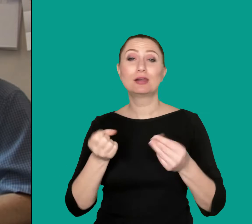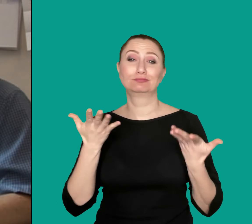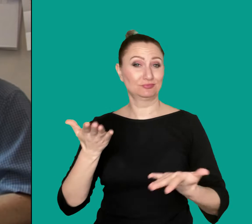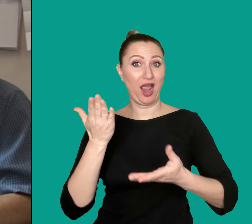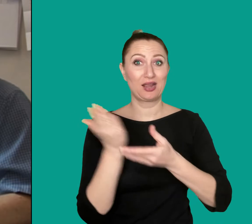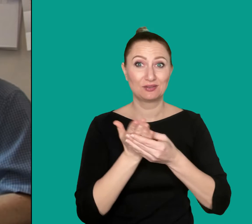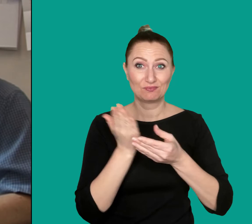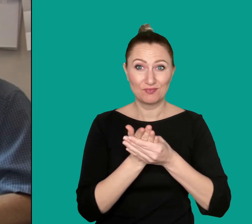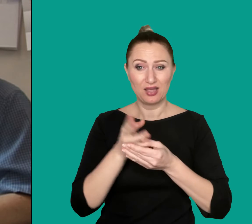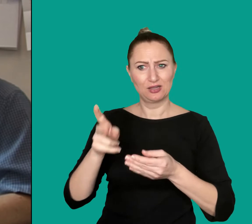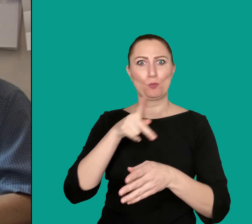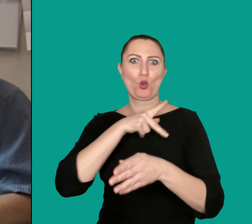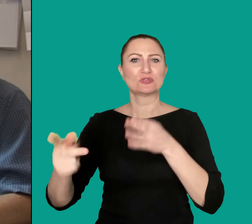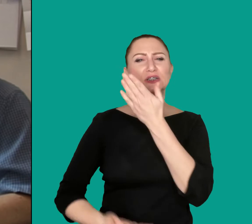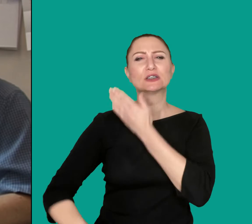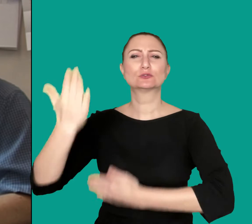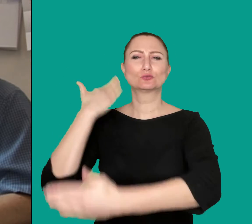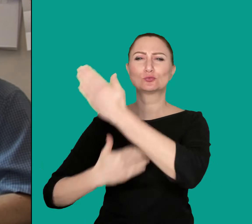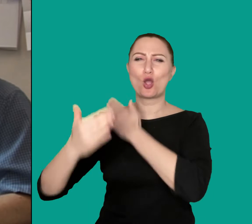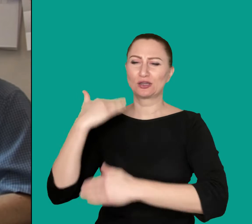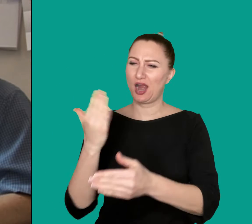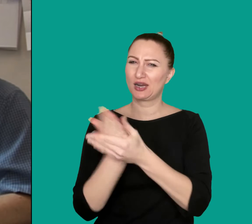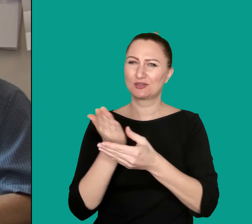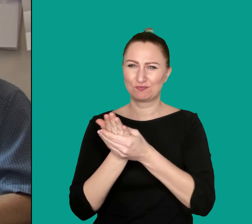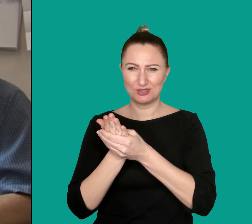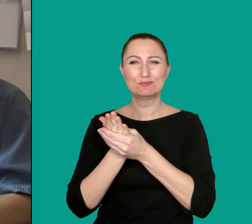as a professional archivist-historian